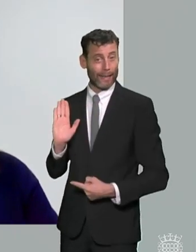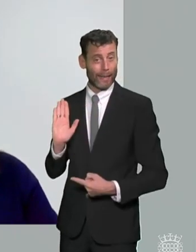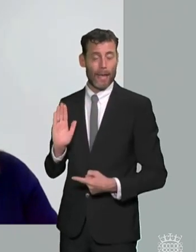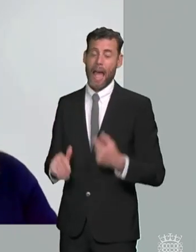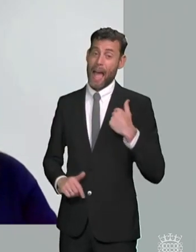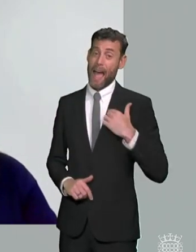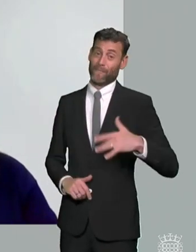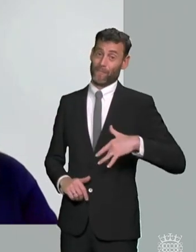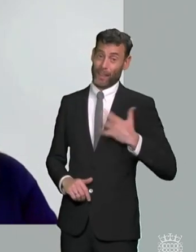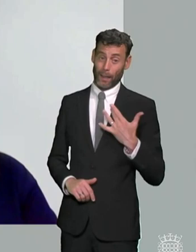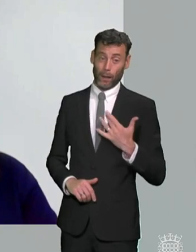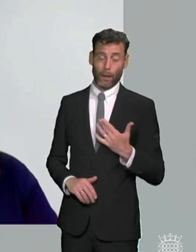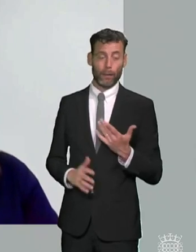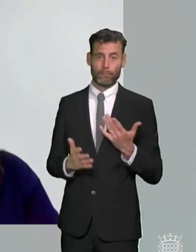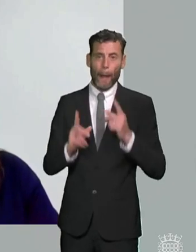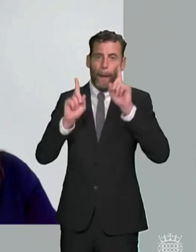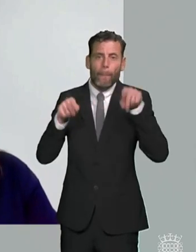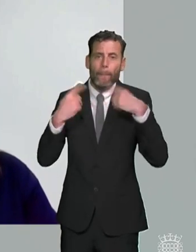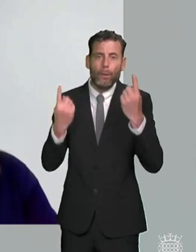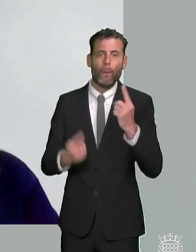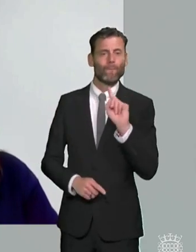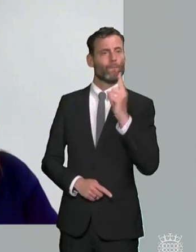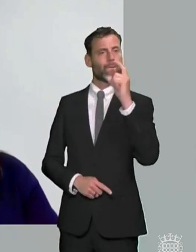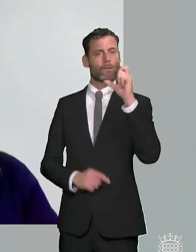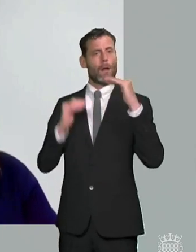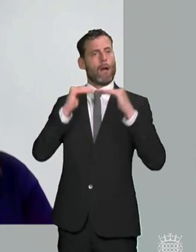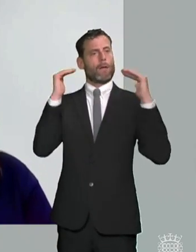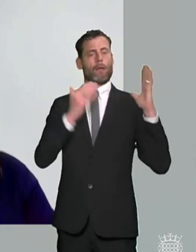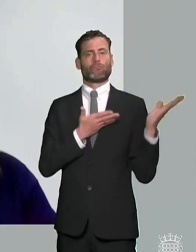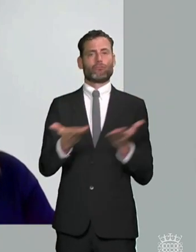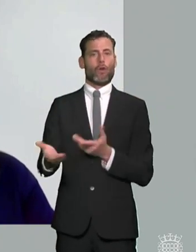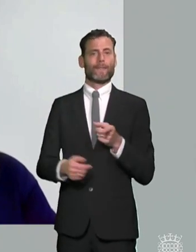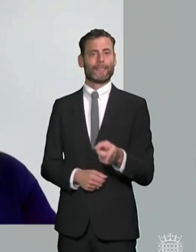a first-class service but nor do i think that is the motivation behind the green paper proposals